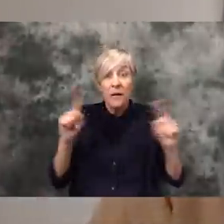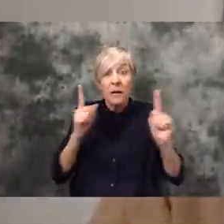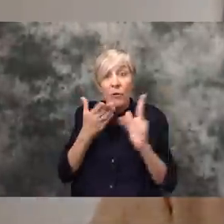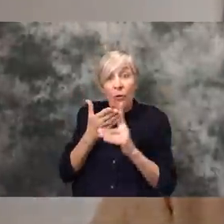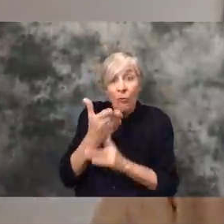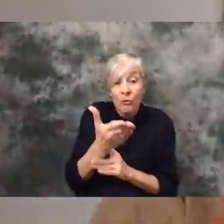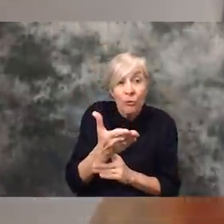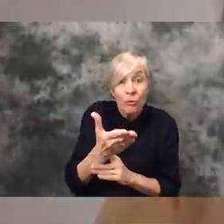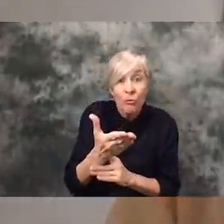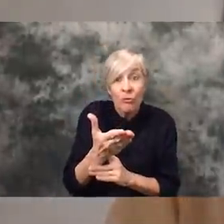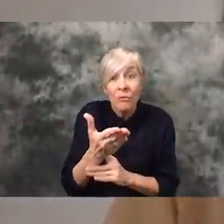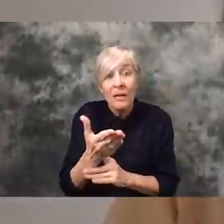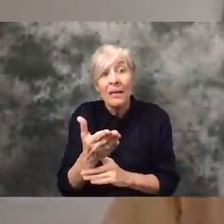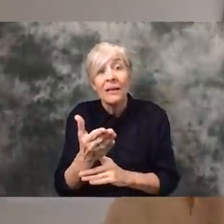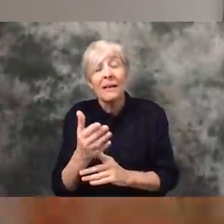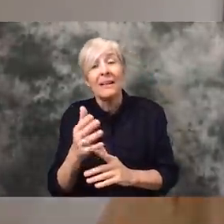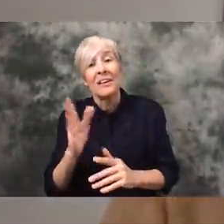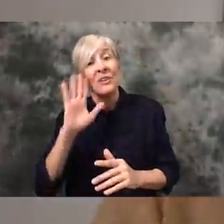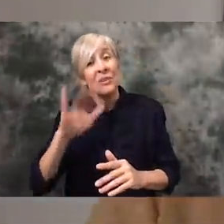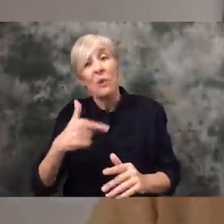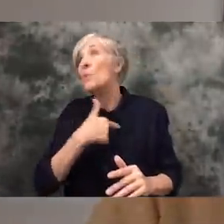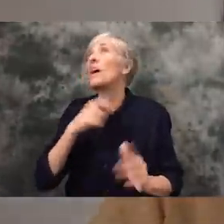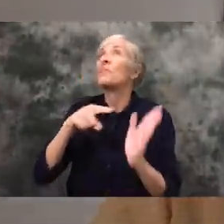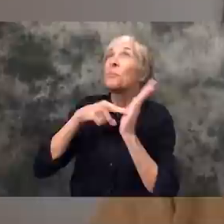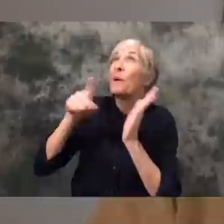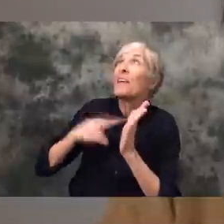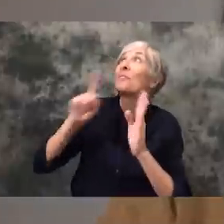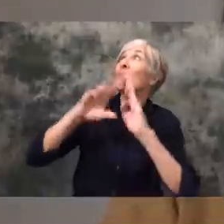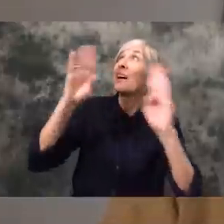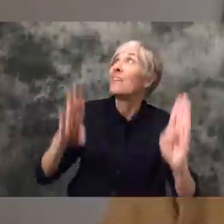be the key. Ultimately, everything is about paying for the roof over your head